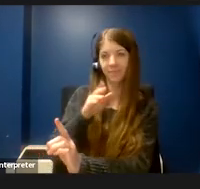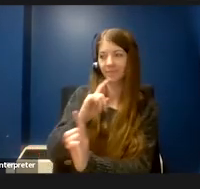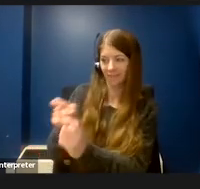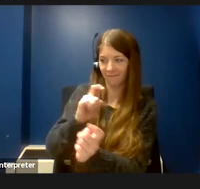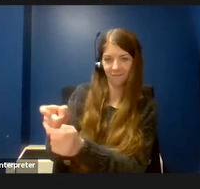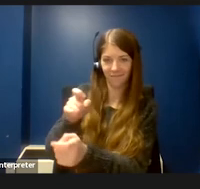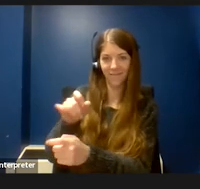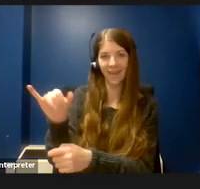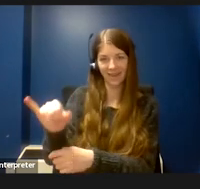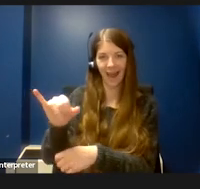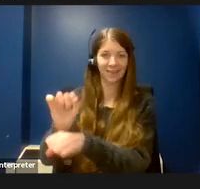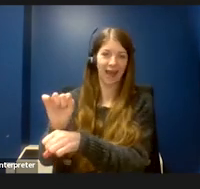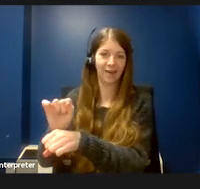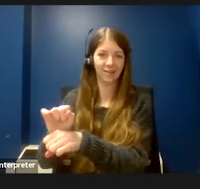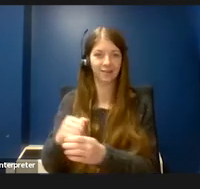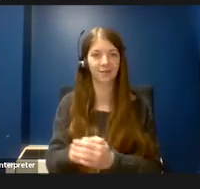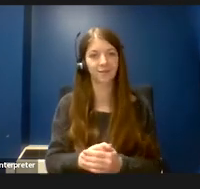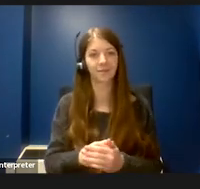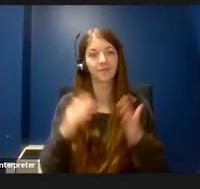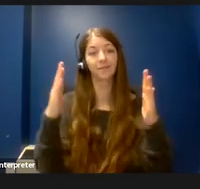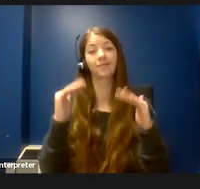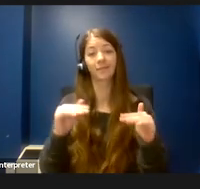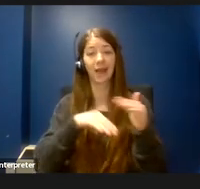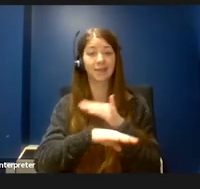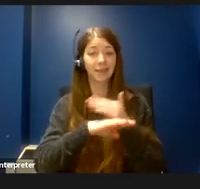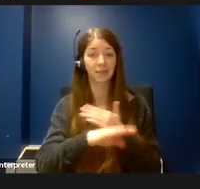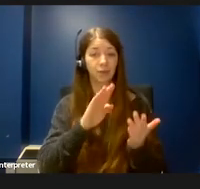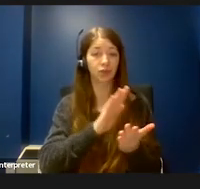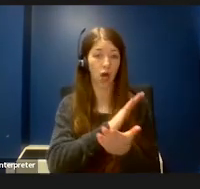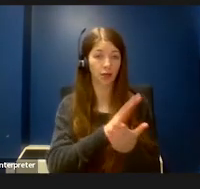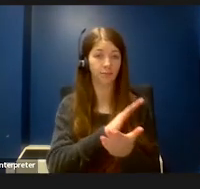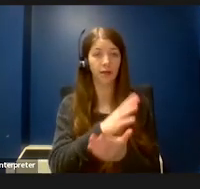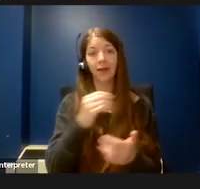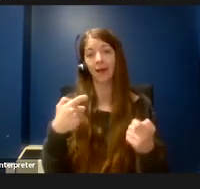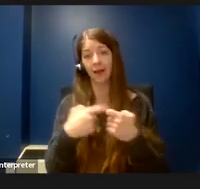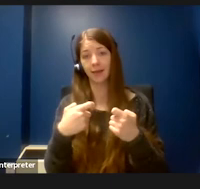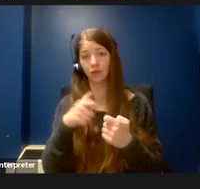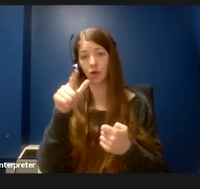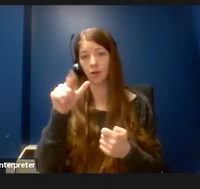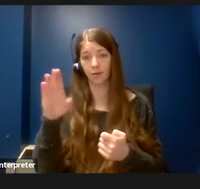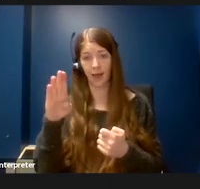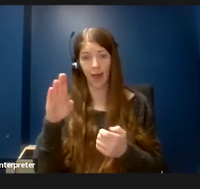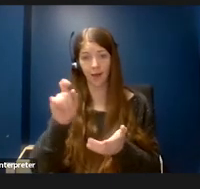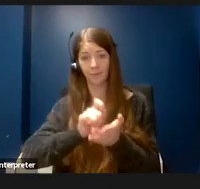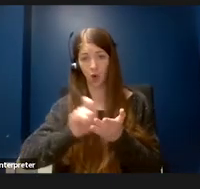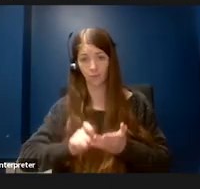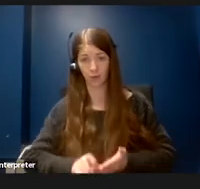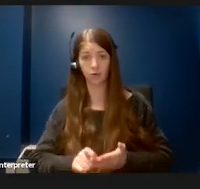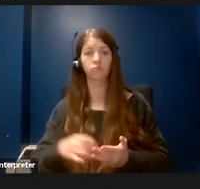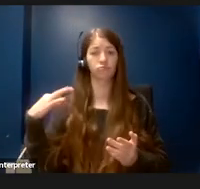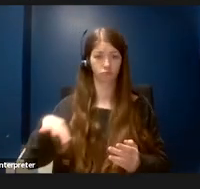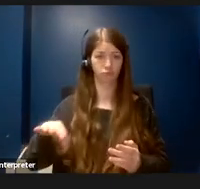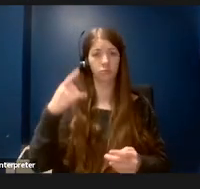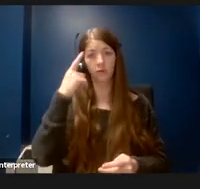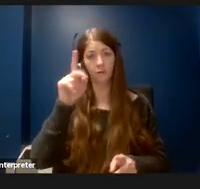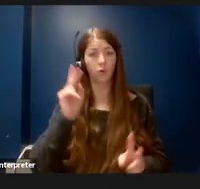Accessible documents and electronic lab notebooks can be useful for people who use screen reader